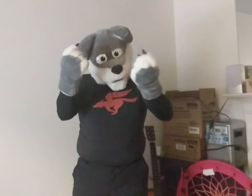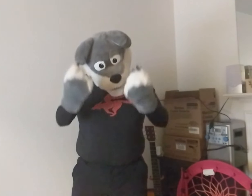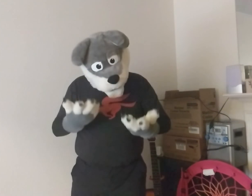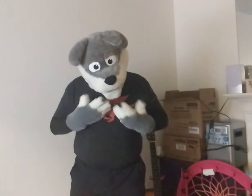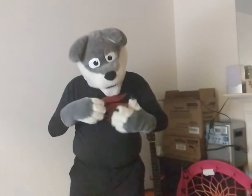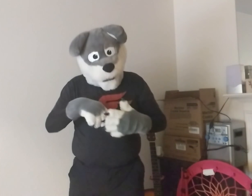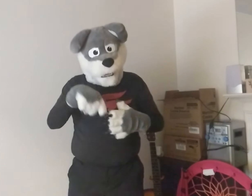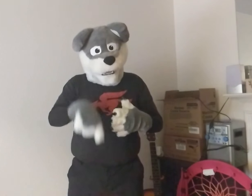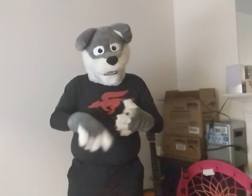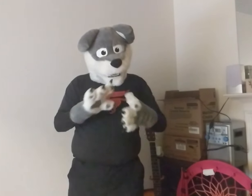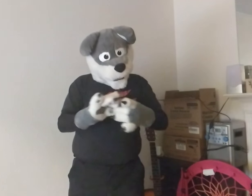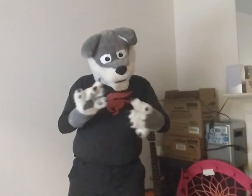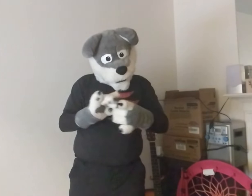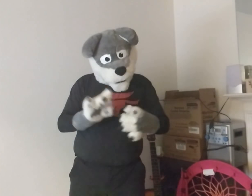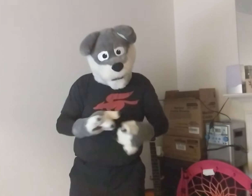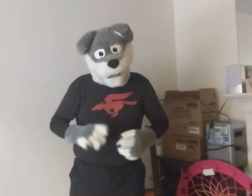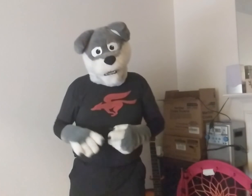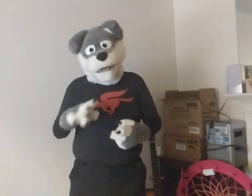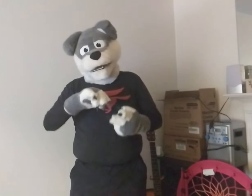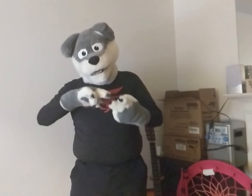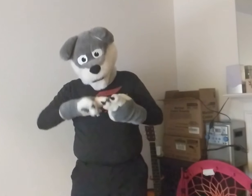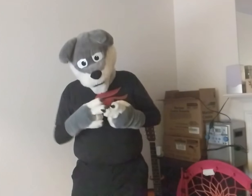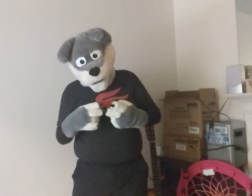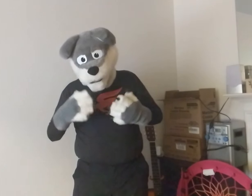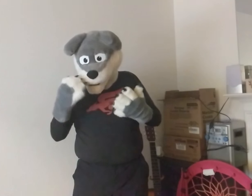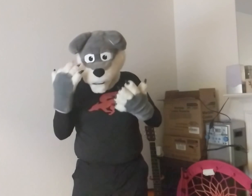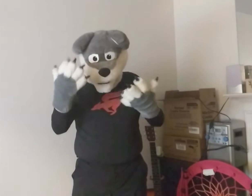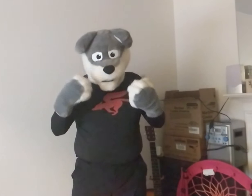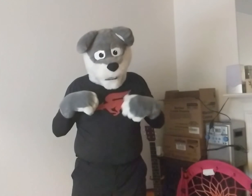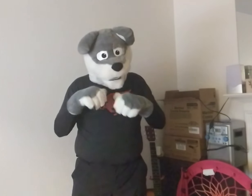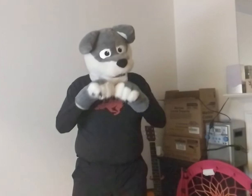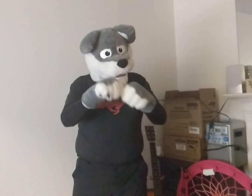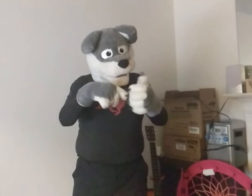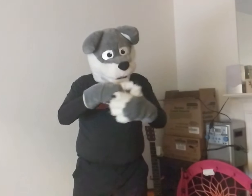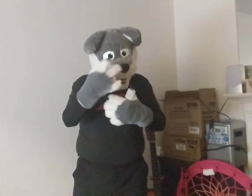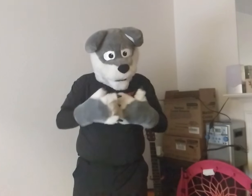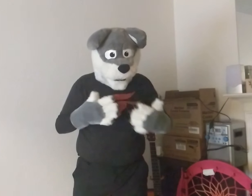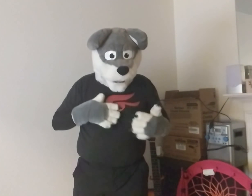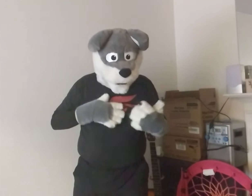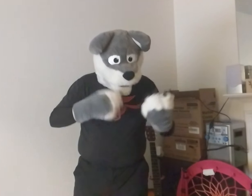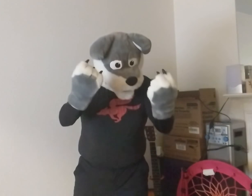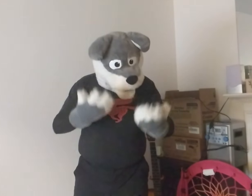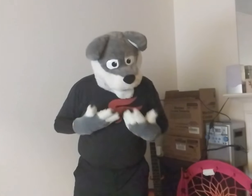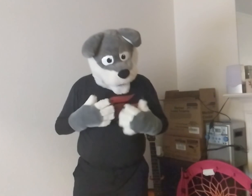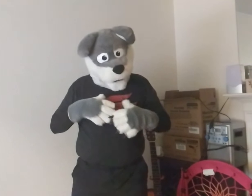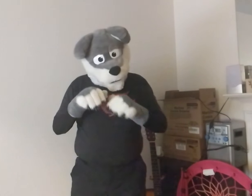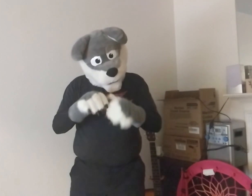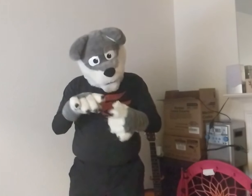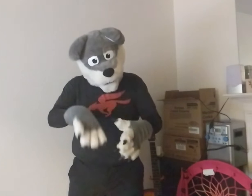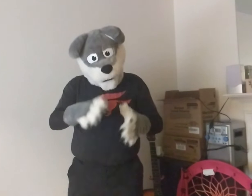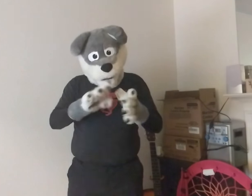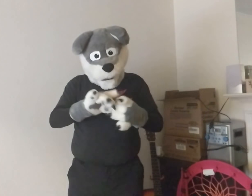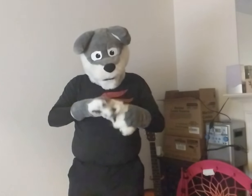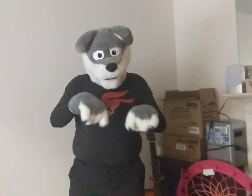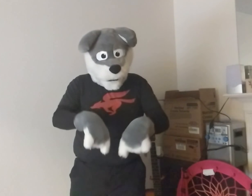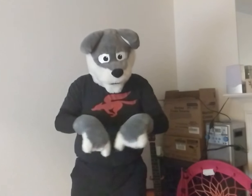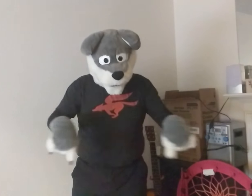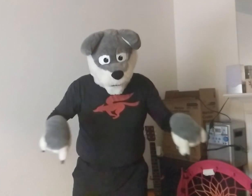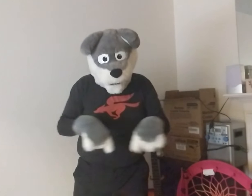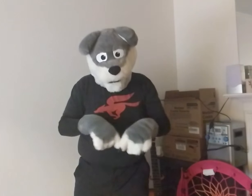Please let me know by leave the comments. Same for the project. Please leave the comment here.